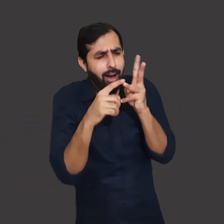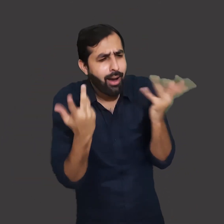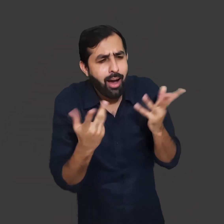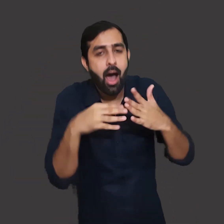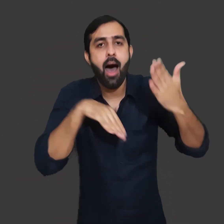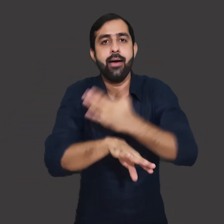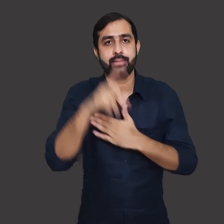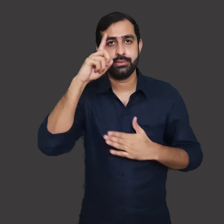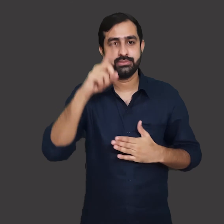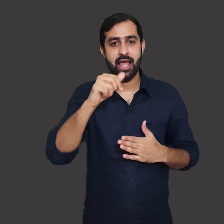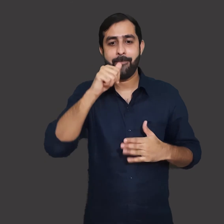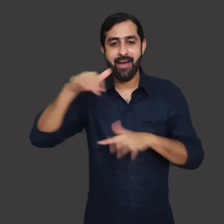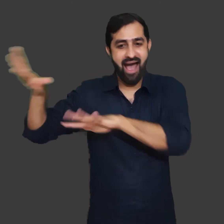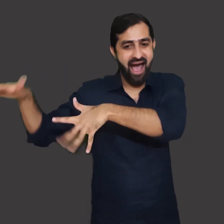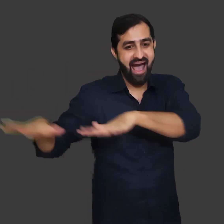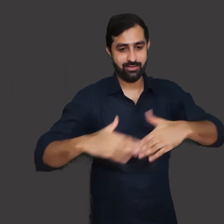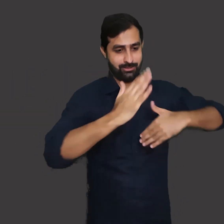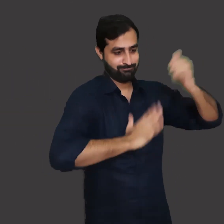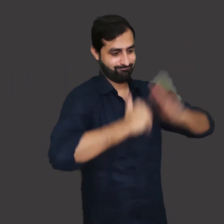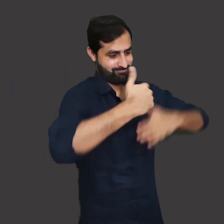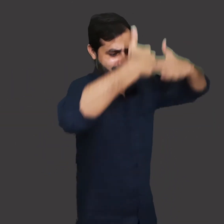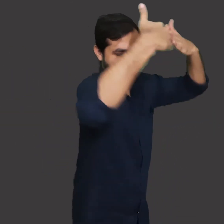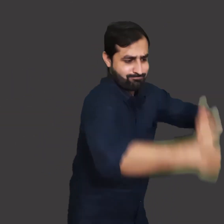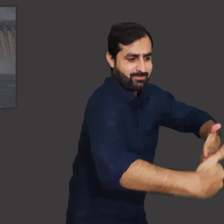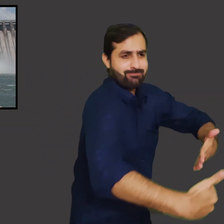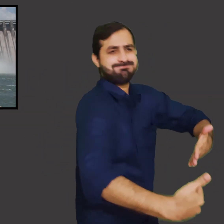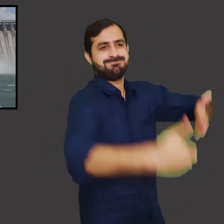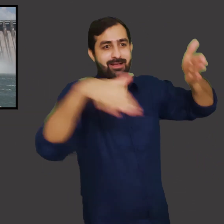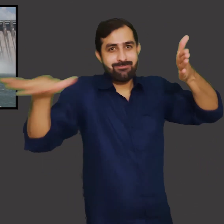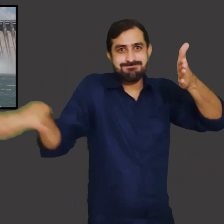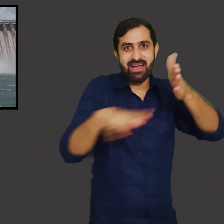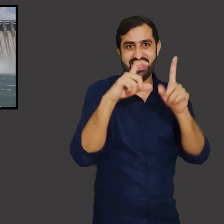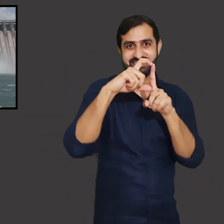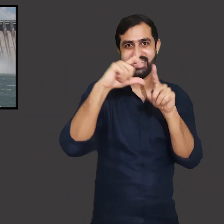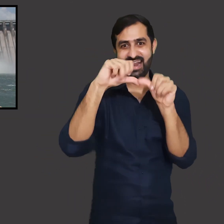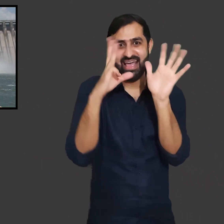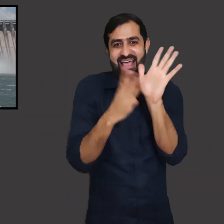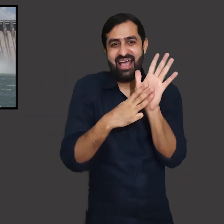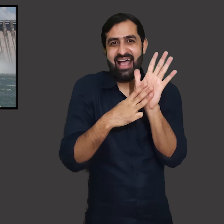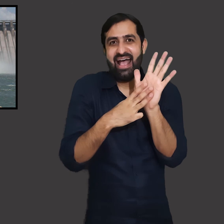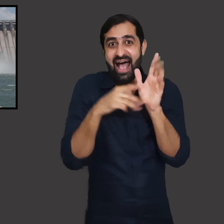Today India stands at third position in the total number of dams constructed